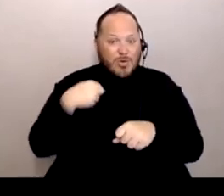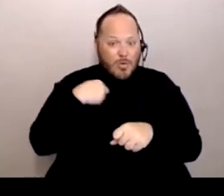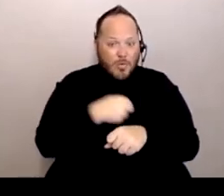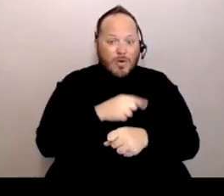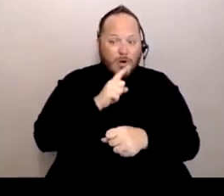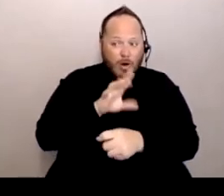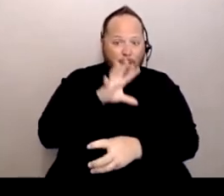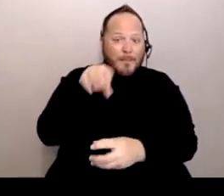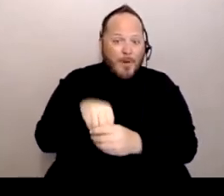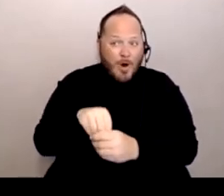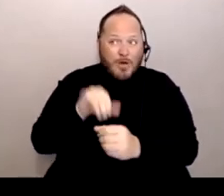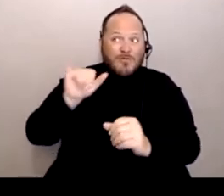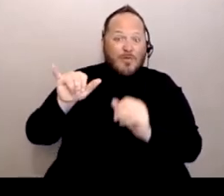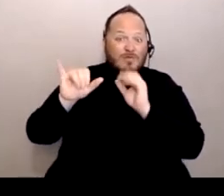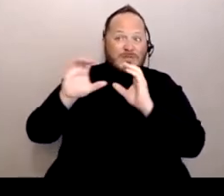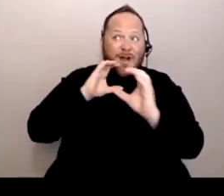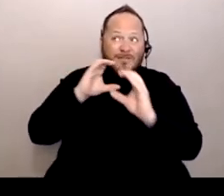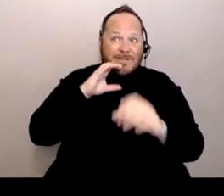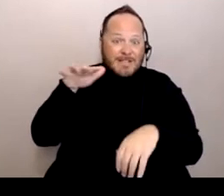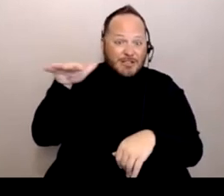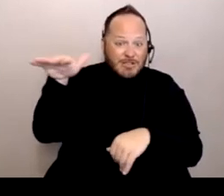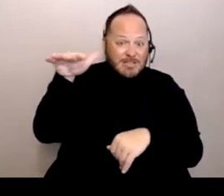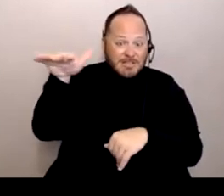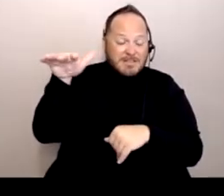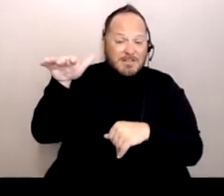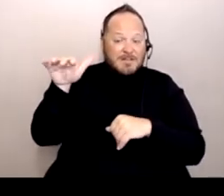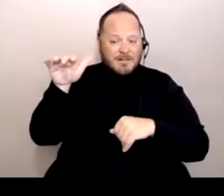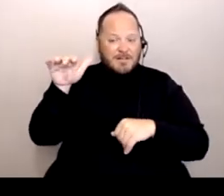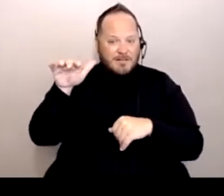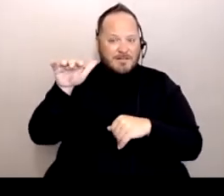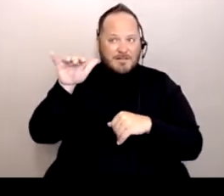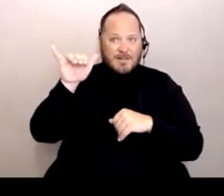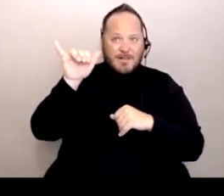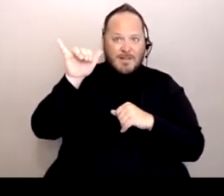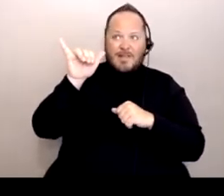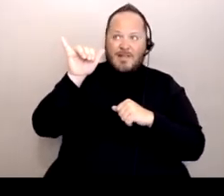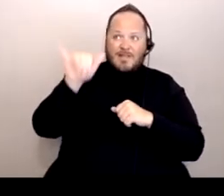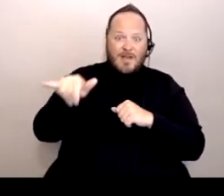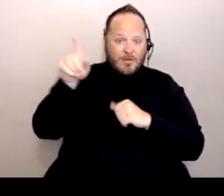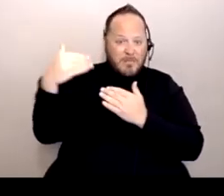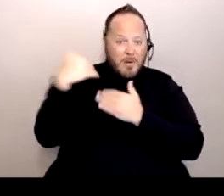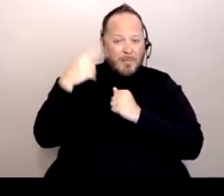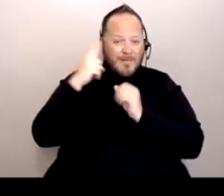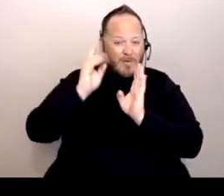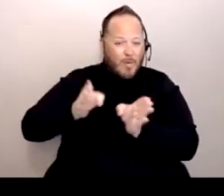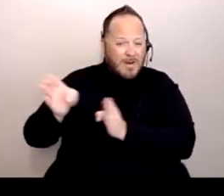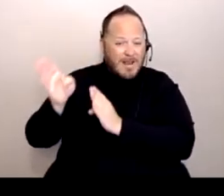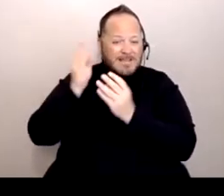that are organizing resources and information for communities,